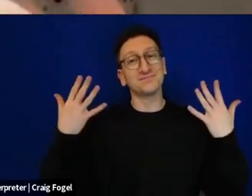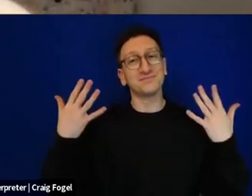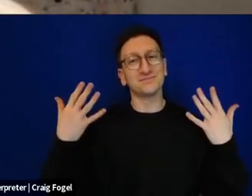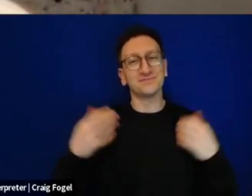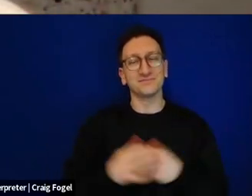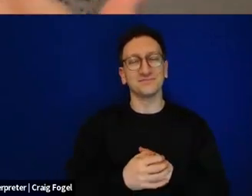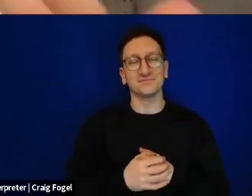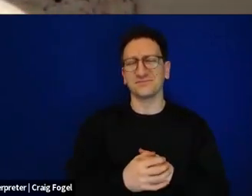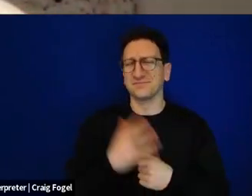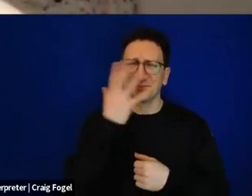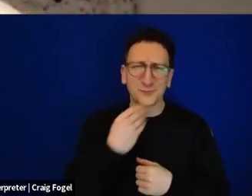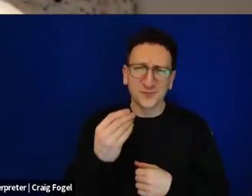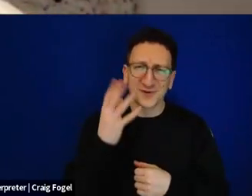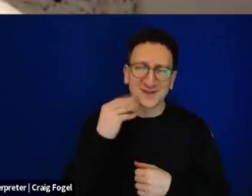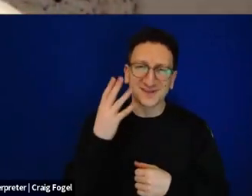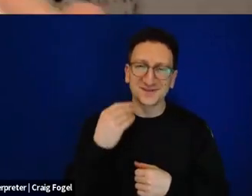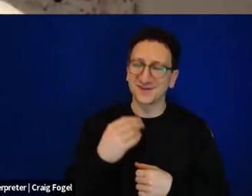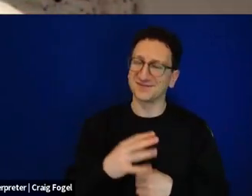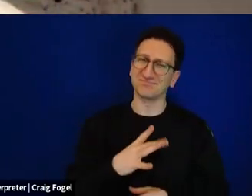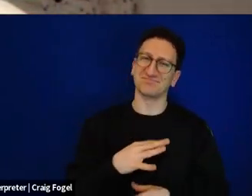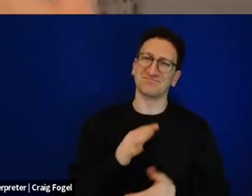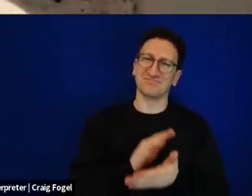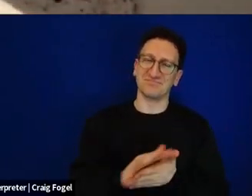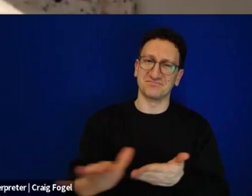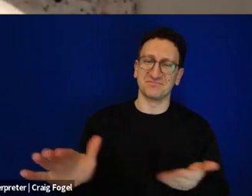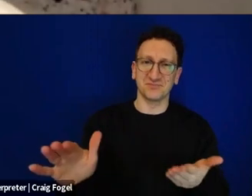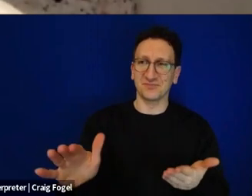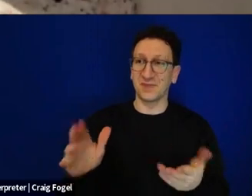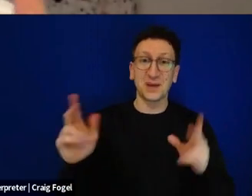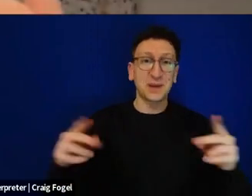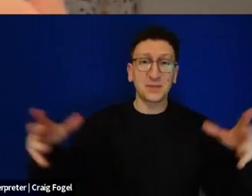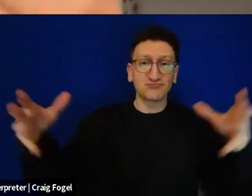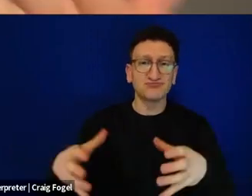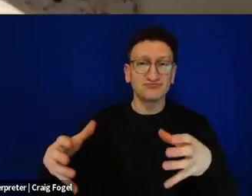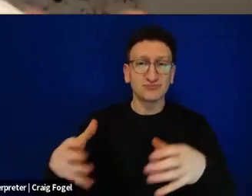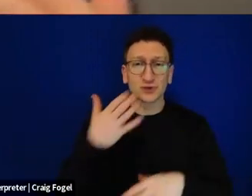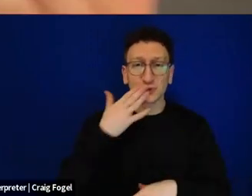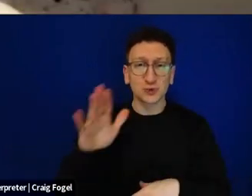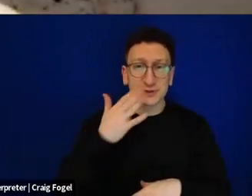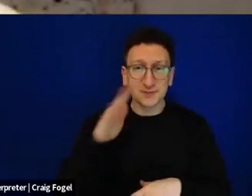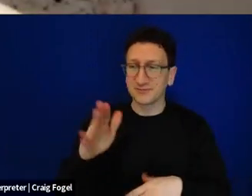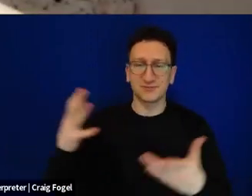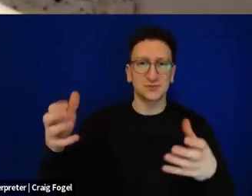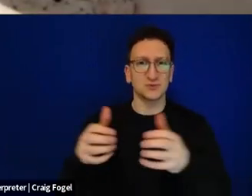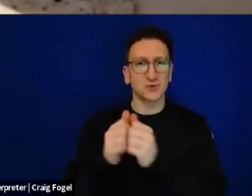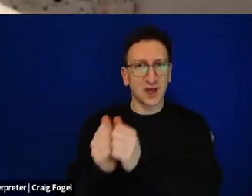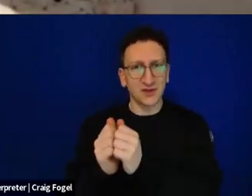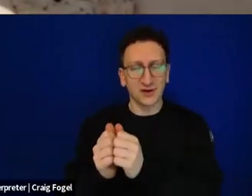live storytelling and traditions in Jerusalem in the same neighborhood of Talpiot, thinking how my grandfather had protected that neighborhood in 1948.